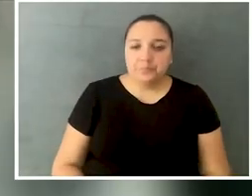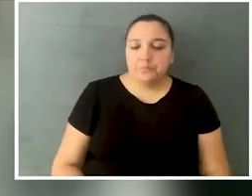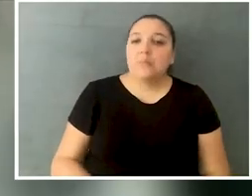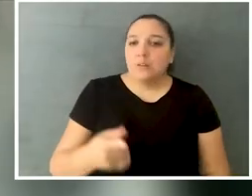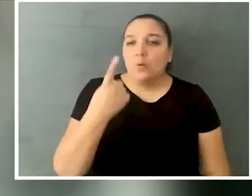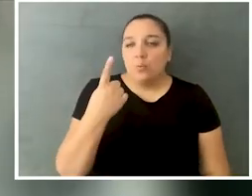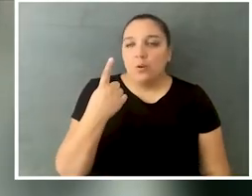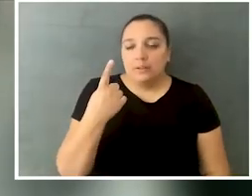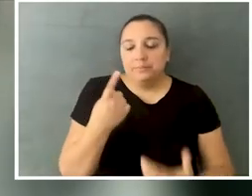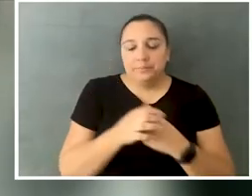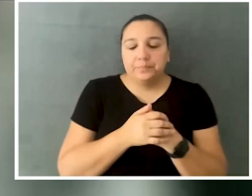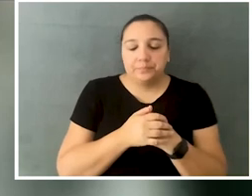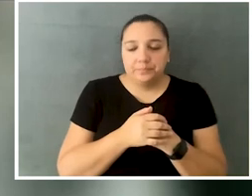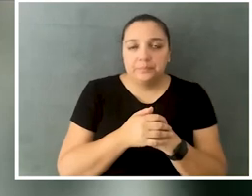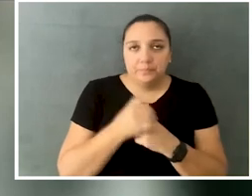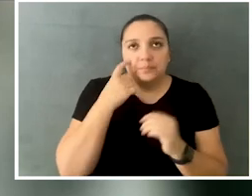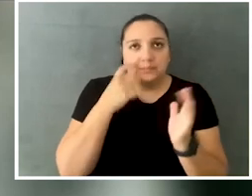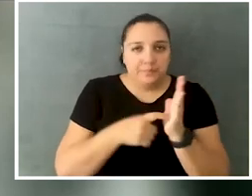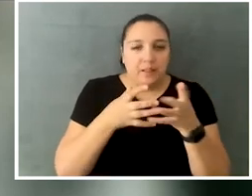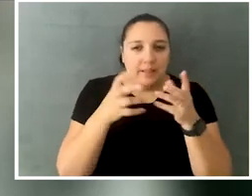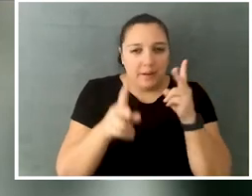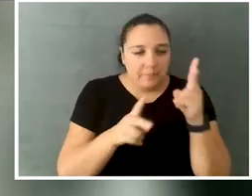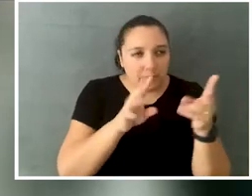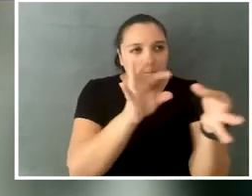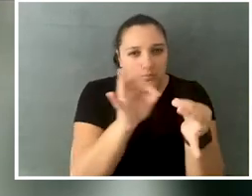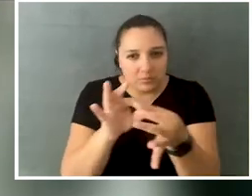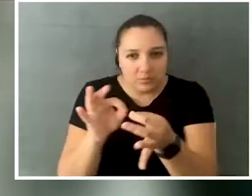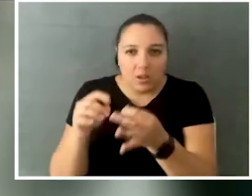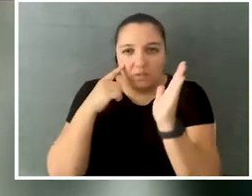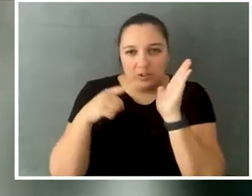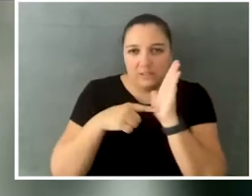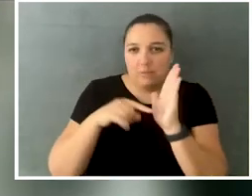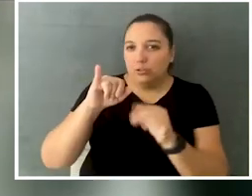and it's a through line that you hear in a lot of people's stories, like one that you hear in Judy's,